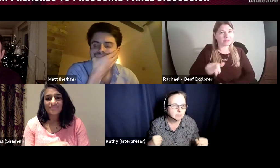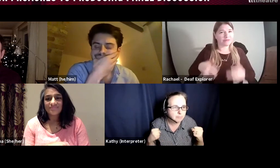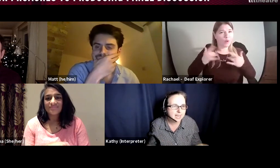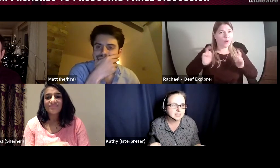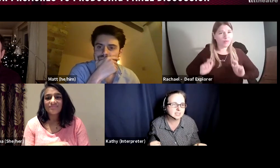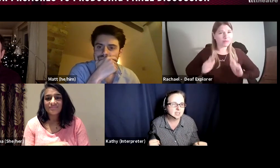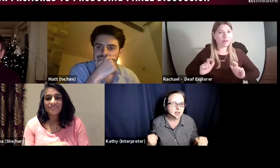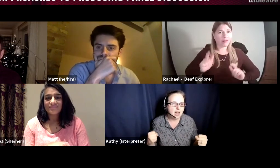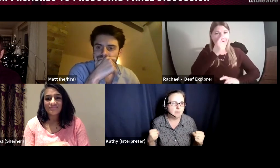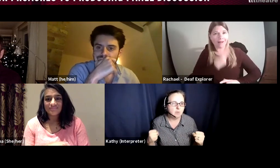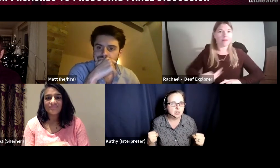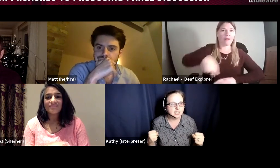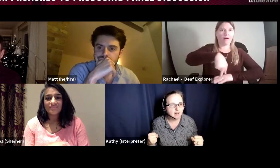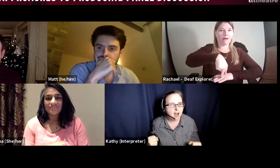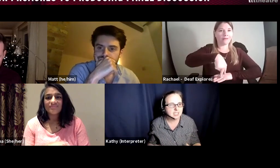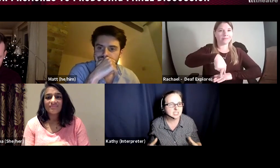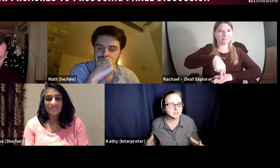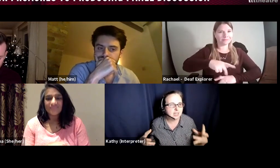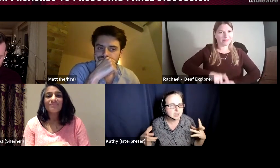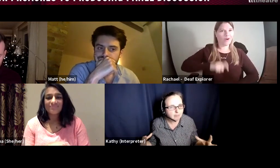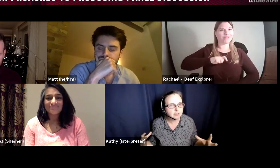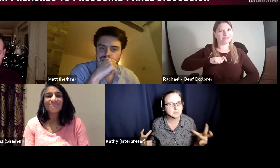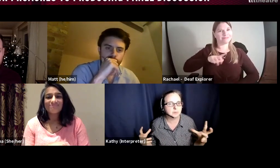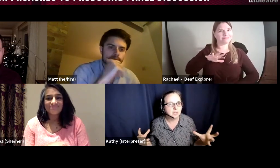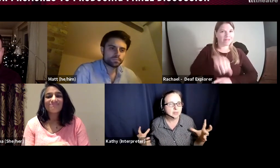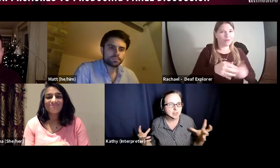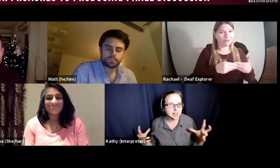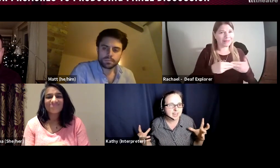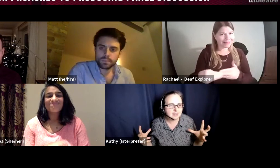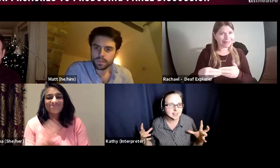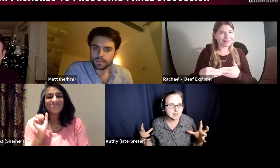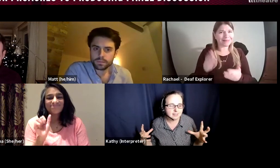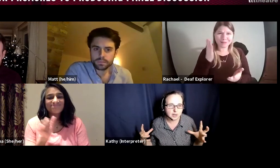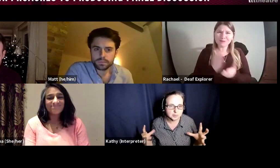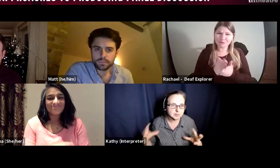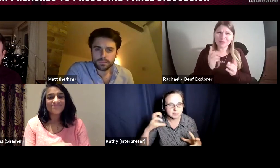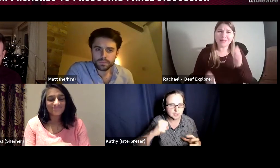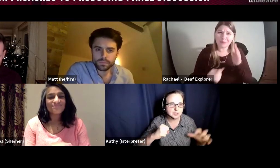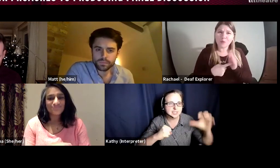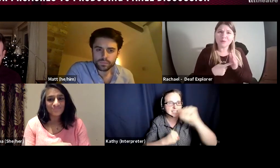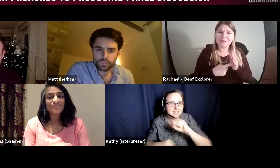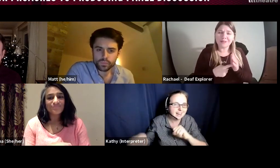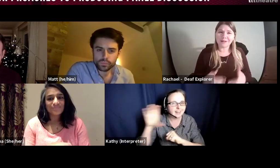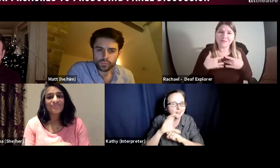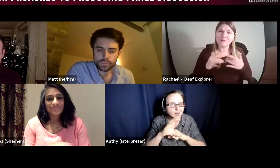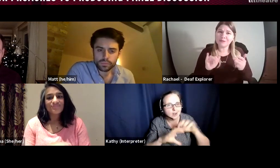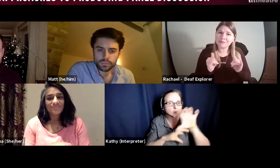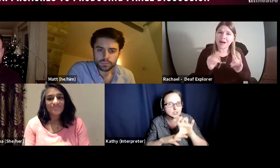base, you need deaf artists feeling comfortable that they can then build the next layer on top of